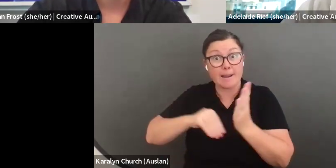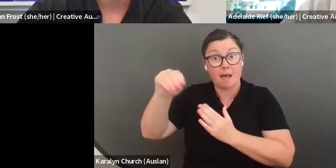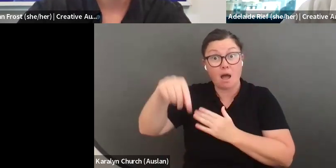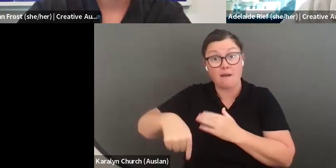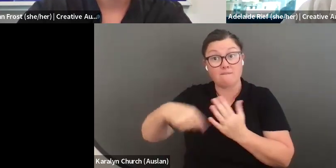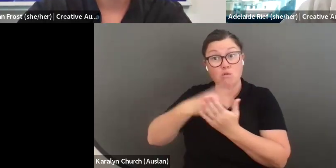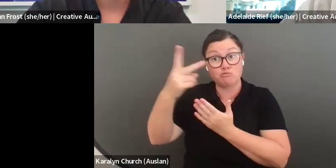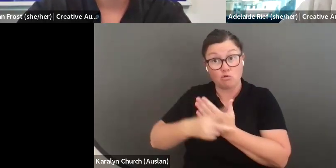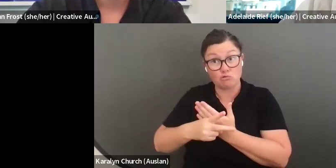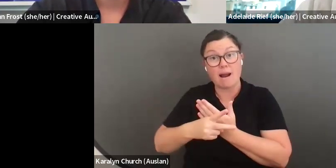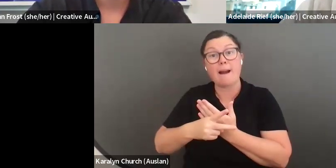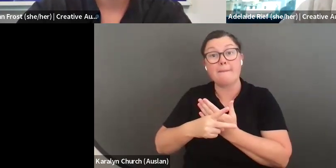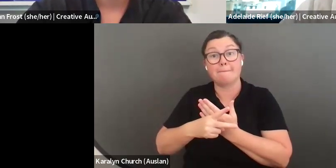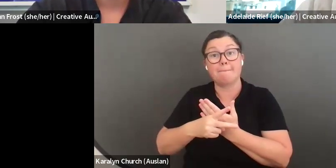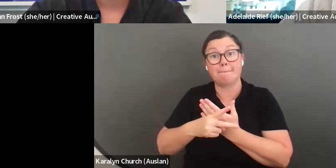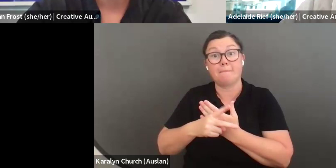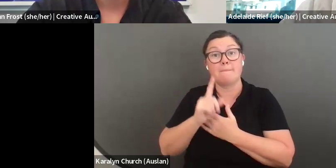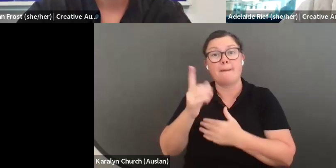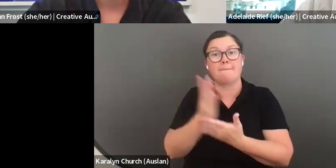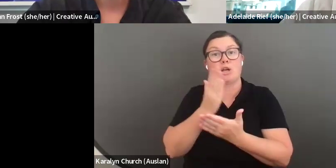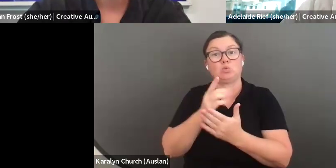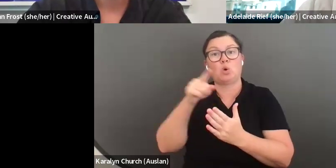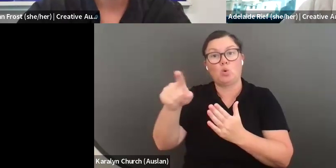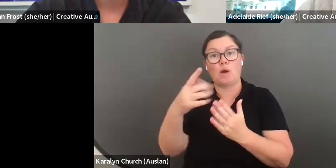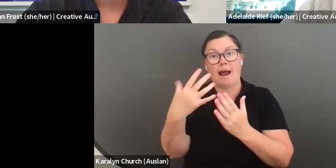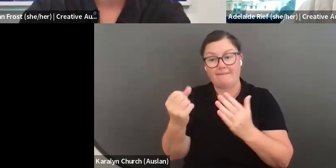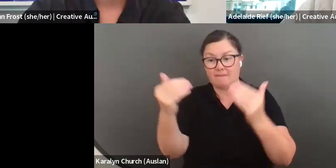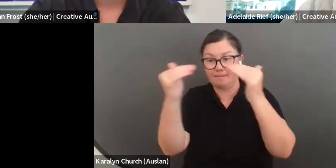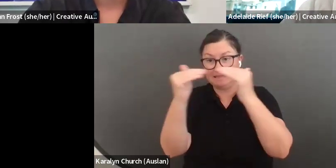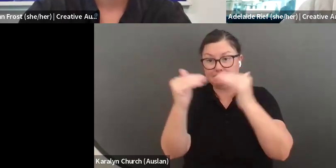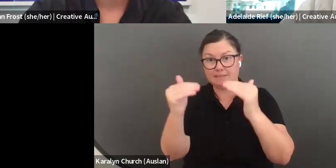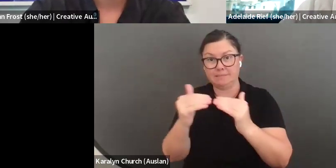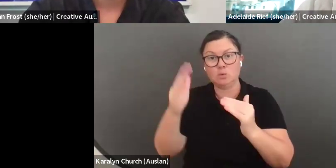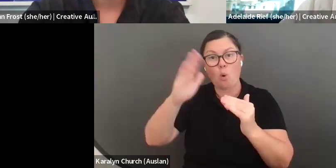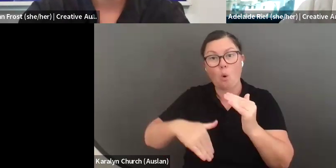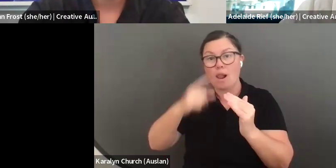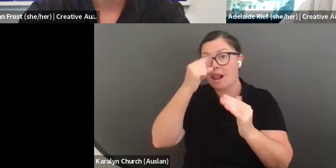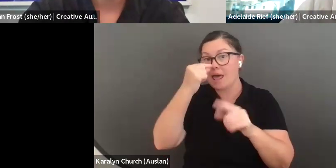government in Western Australia you are still eligible to apply for the program as long as you meet the other eligibility criteria.